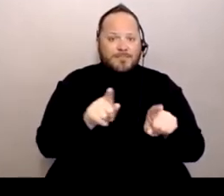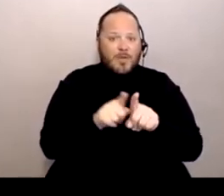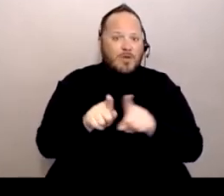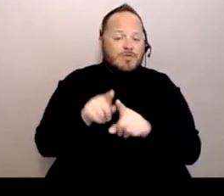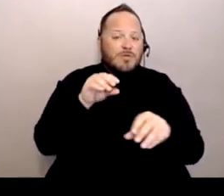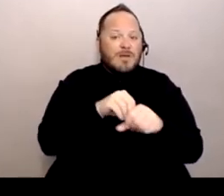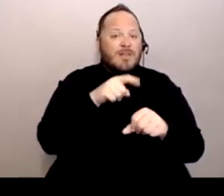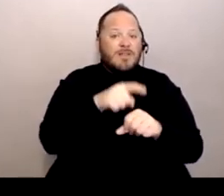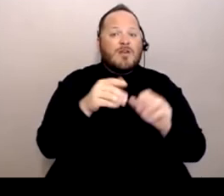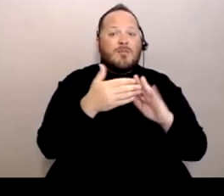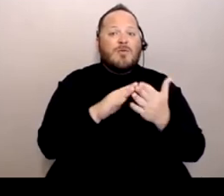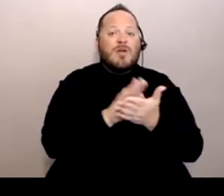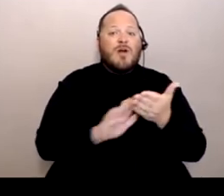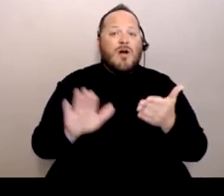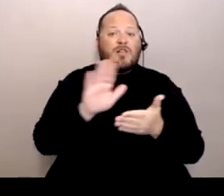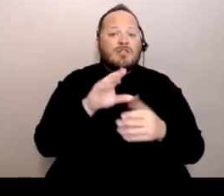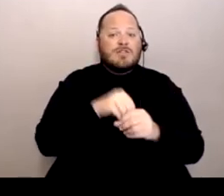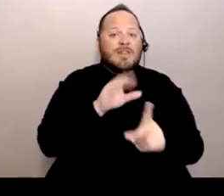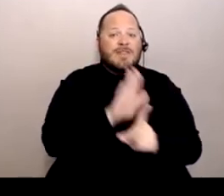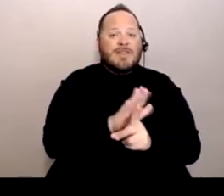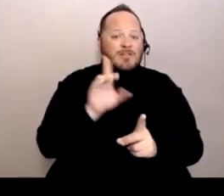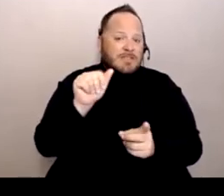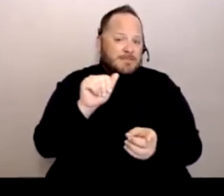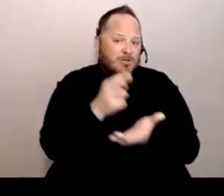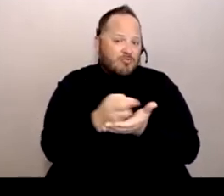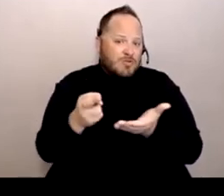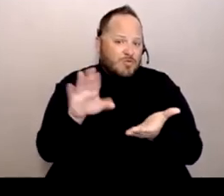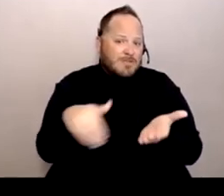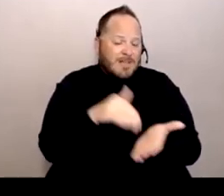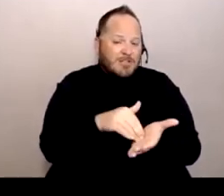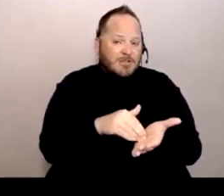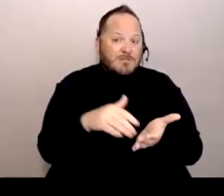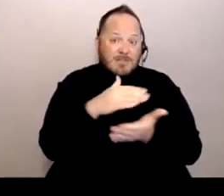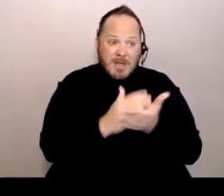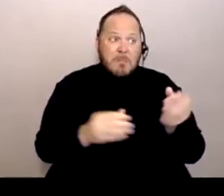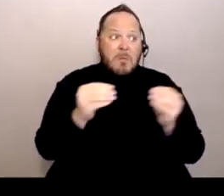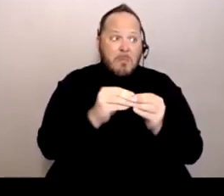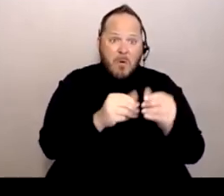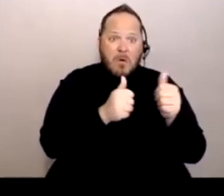at the disability resource centers. Some are more robust than others, unfortunately.